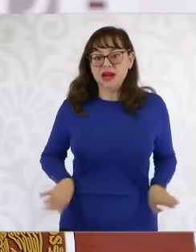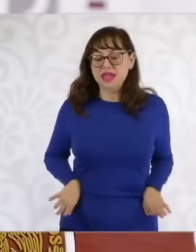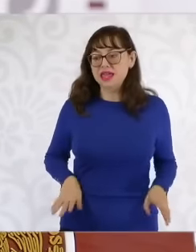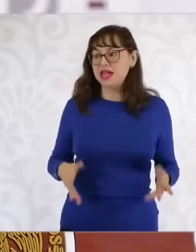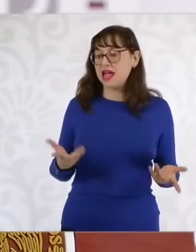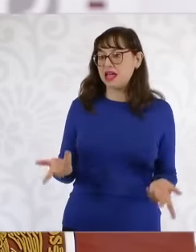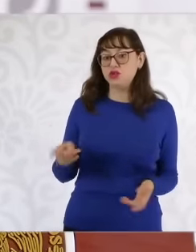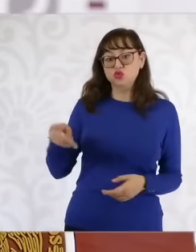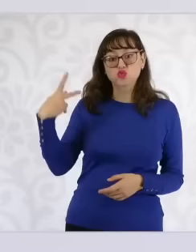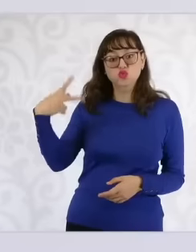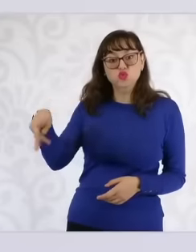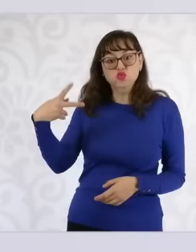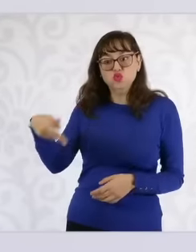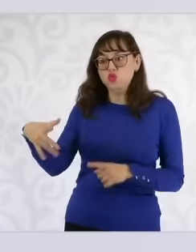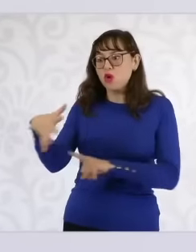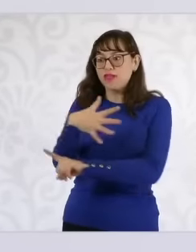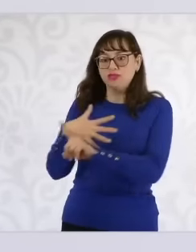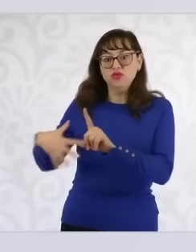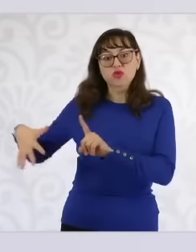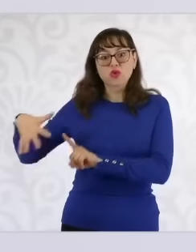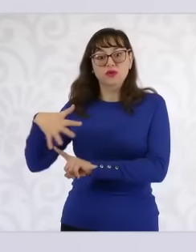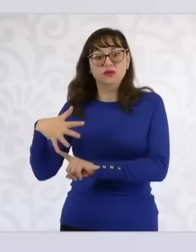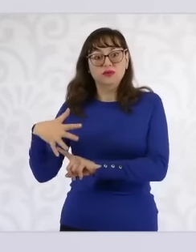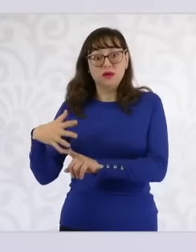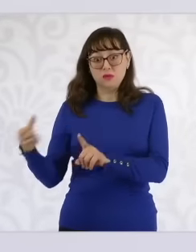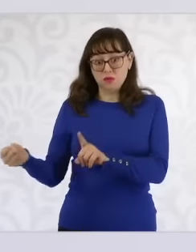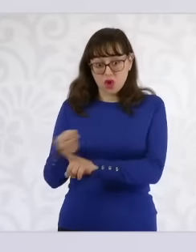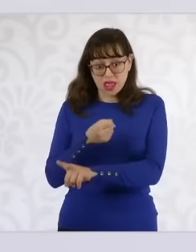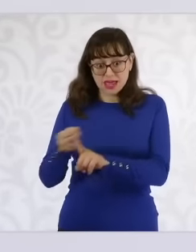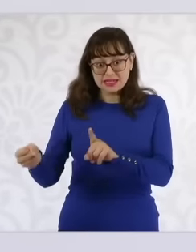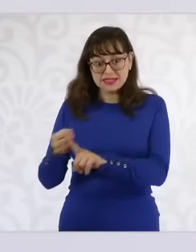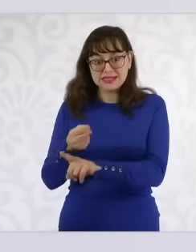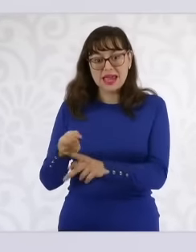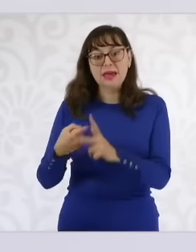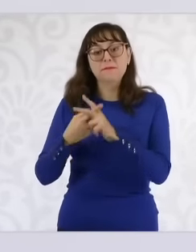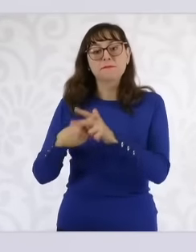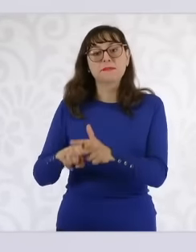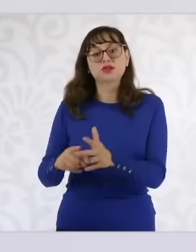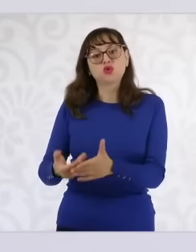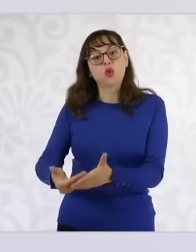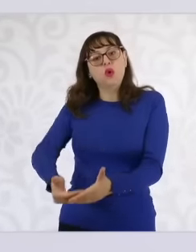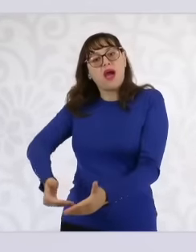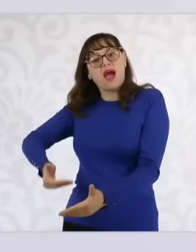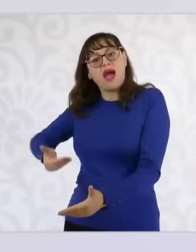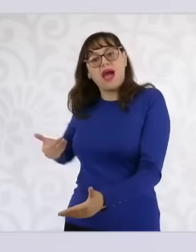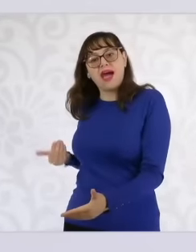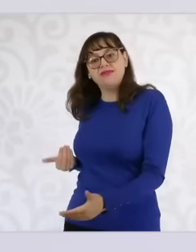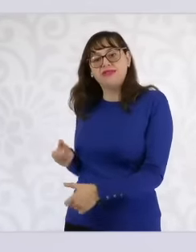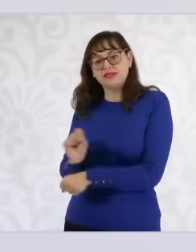part of circles of violence that begin with other forms of violence and what we want is